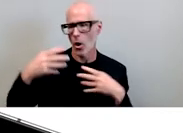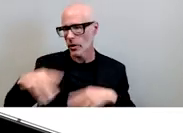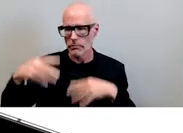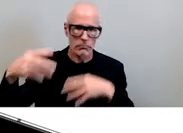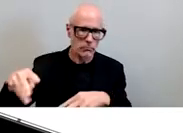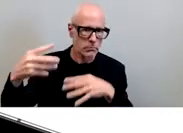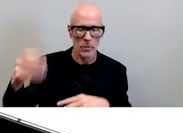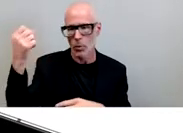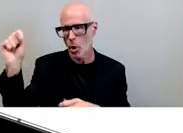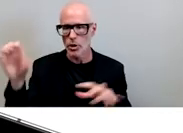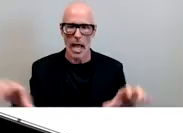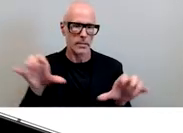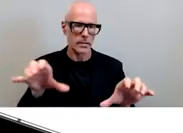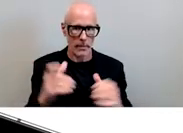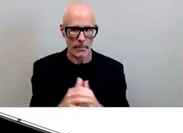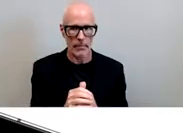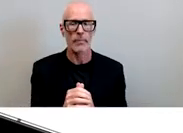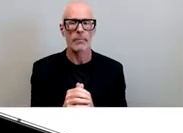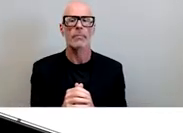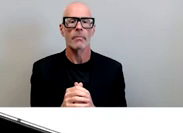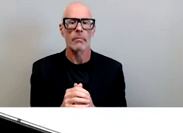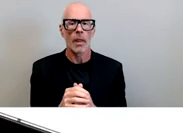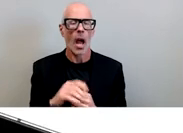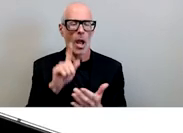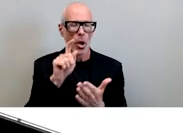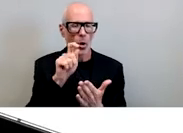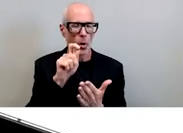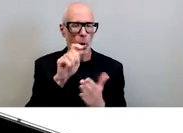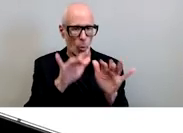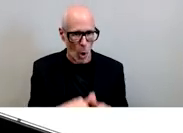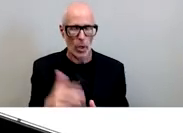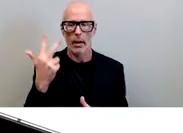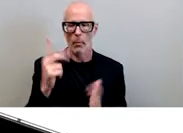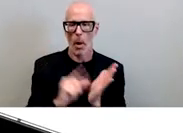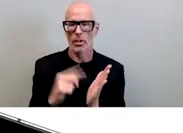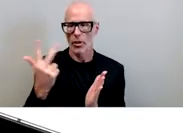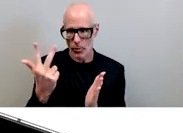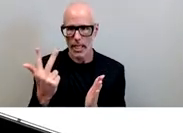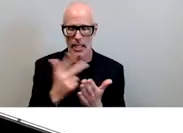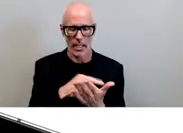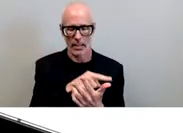the globe i wrote and published uh three pieces they came out within three days of each other